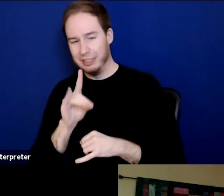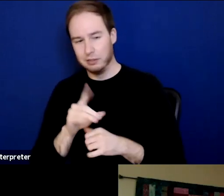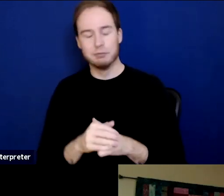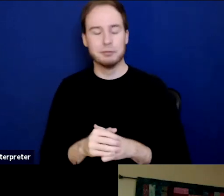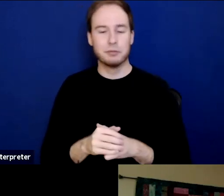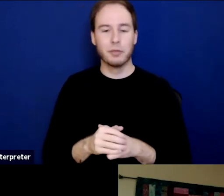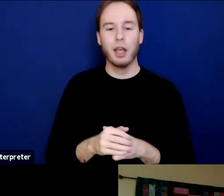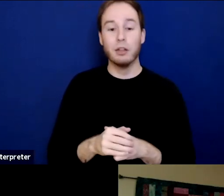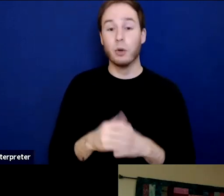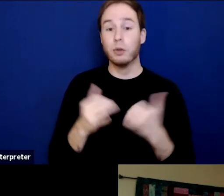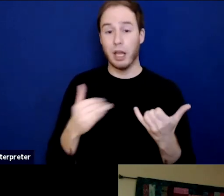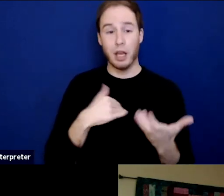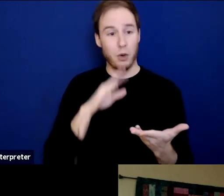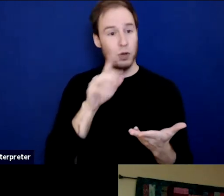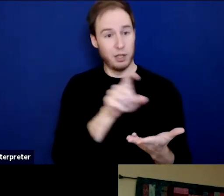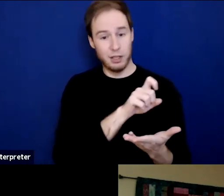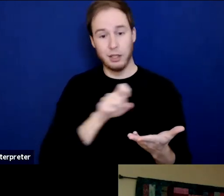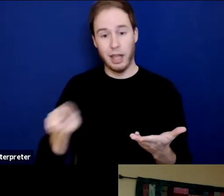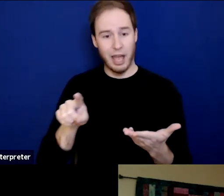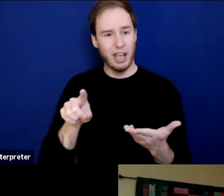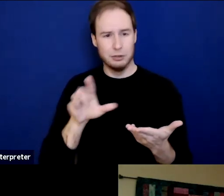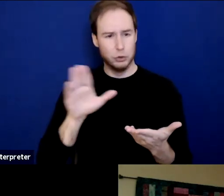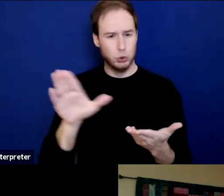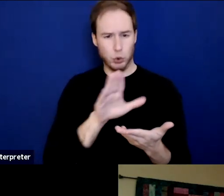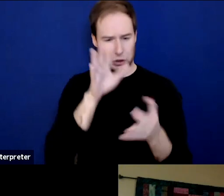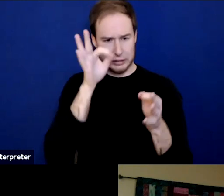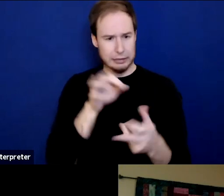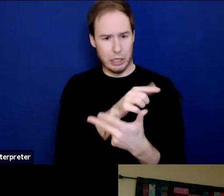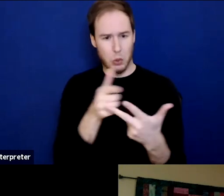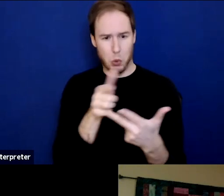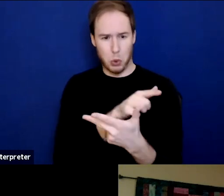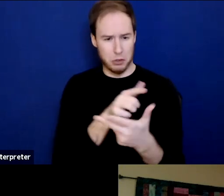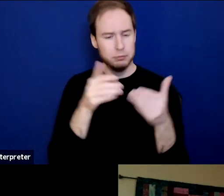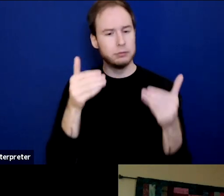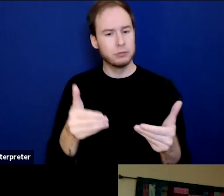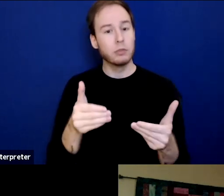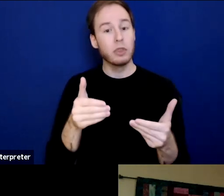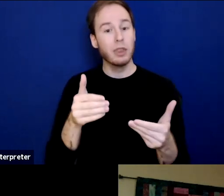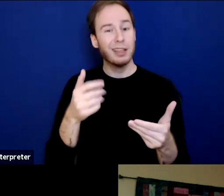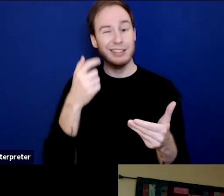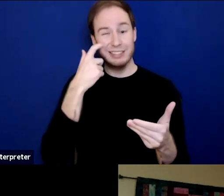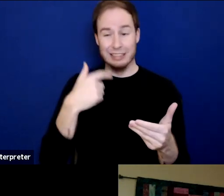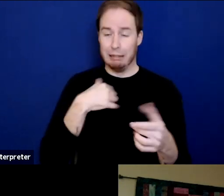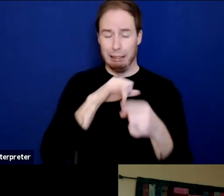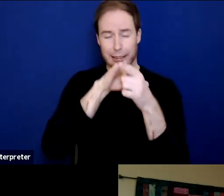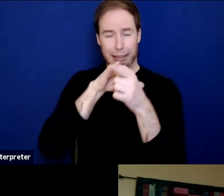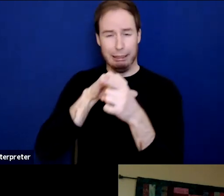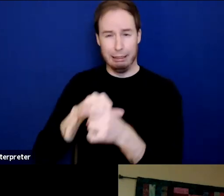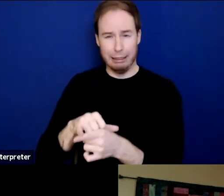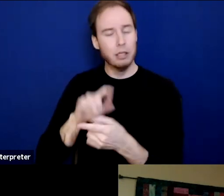So, I'm gonna ask each of you in the order that you choose, to please translate all of that verbiage for folks on this call.